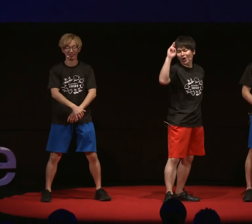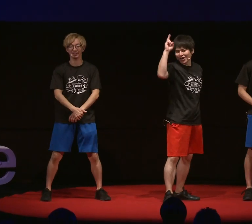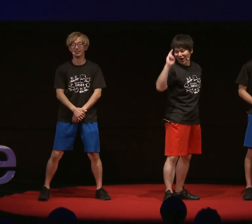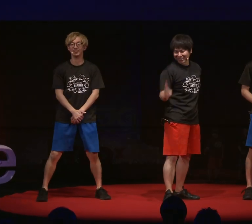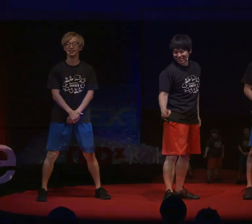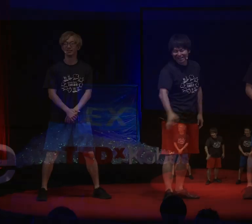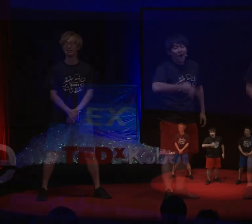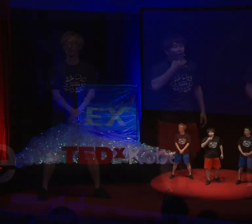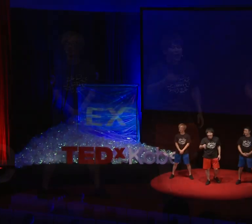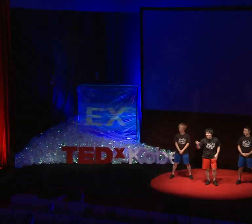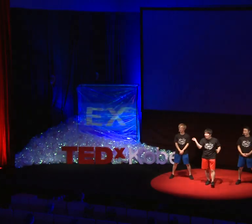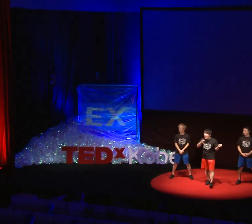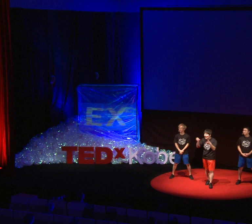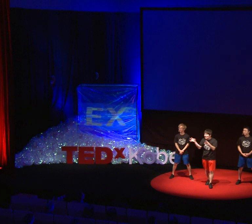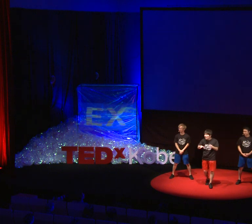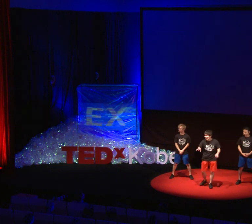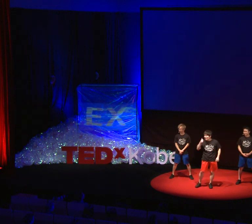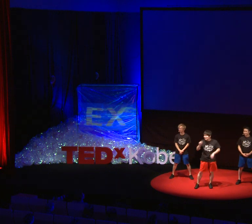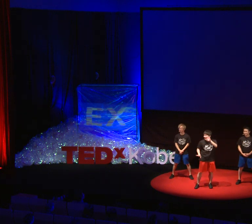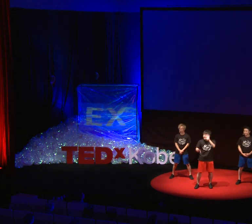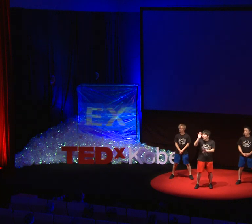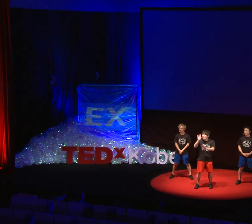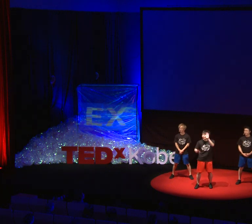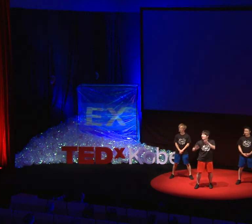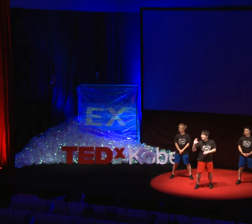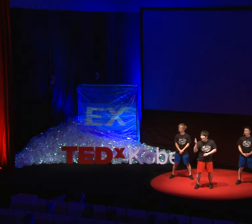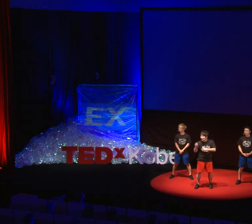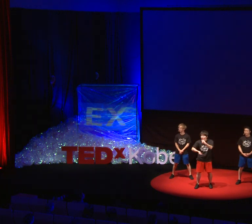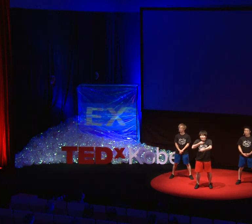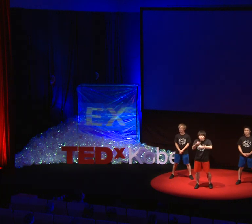just like this, in scenarios where you can't use your voice,